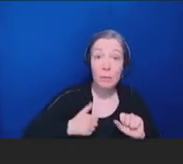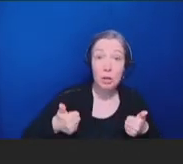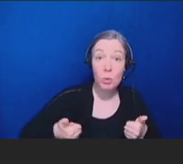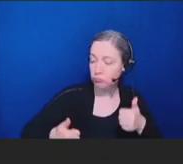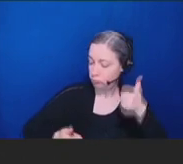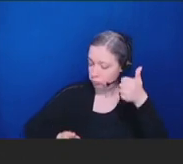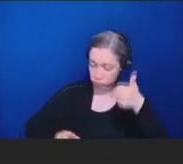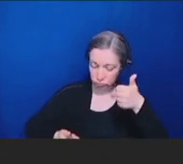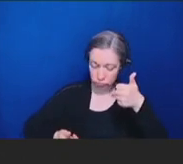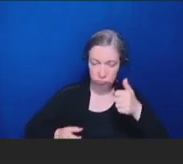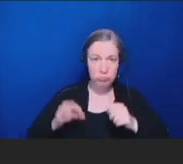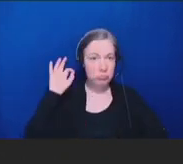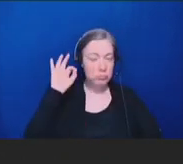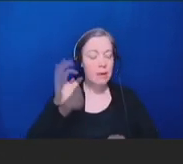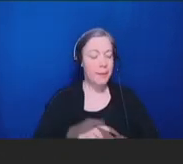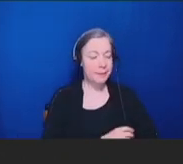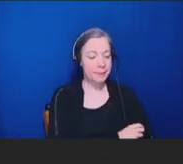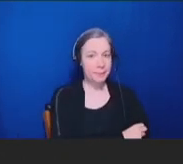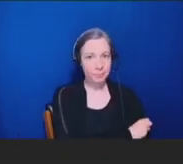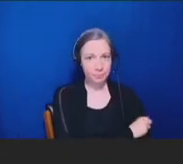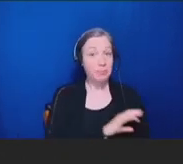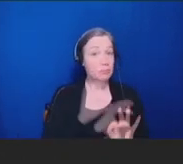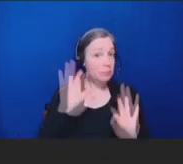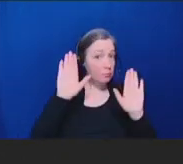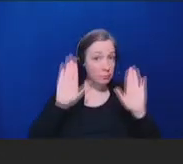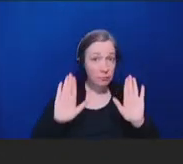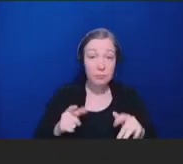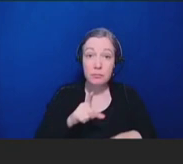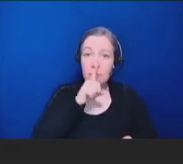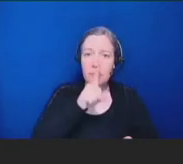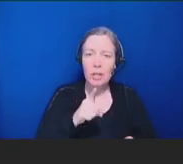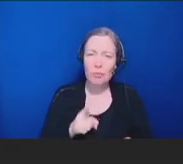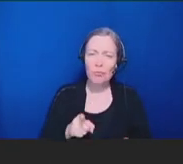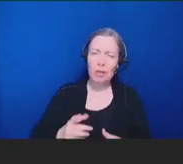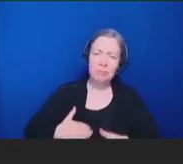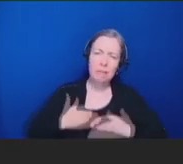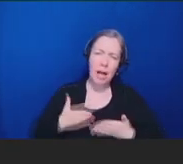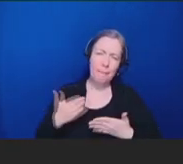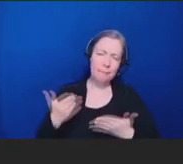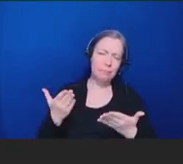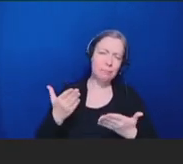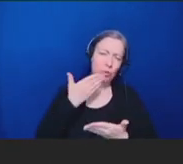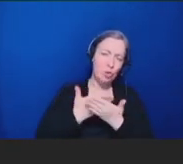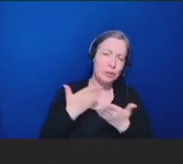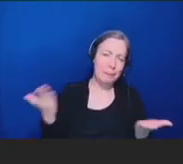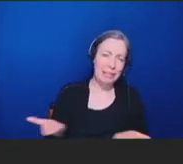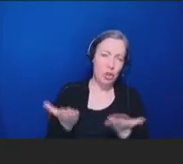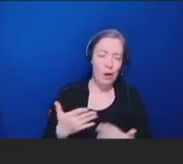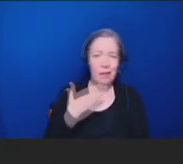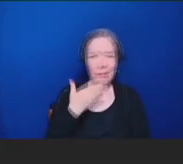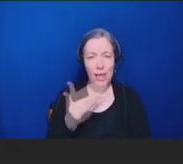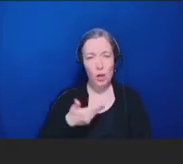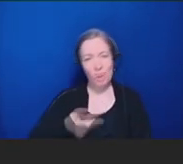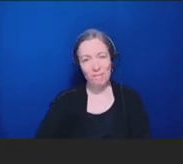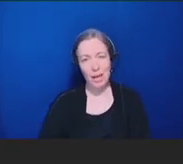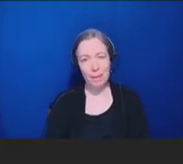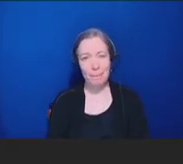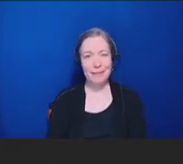sir. >> Robert Califf: All right. Fantastic. Well, it's really good to be with you and thanks for inviting me to be with you today to speak